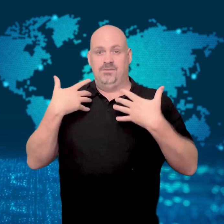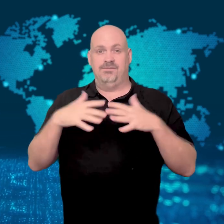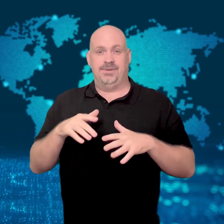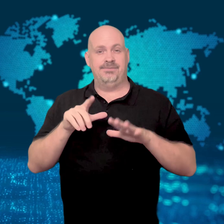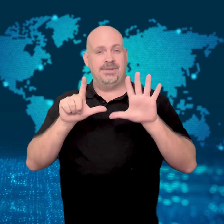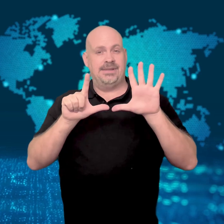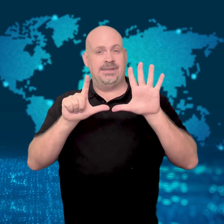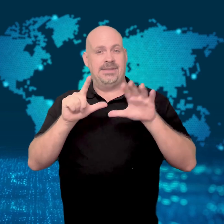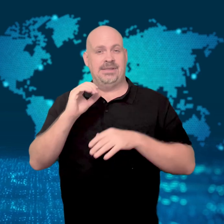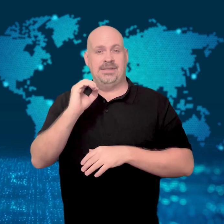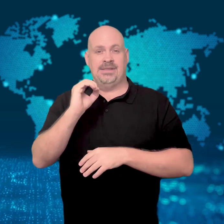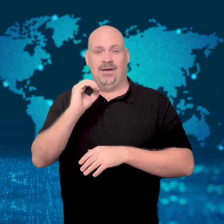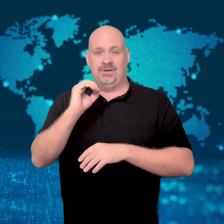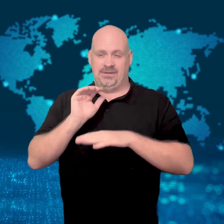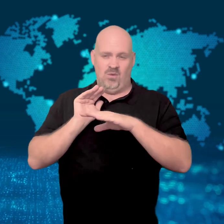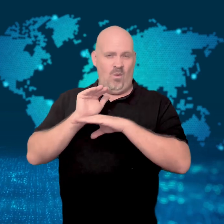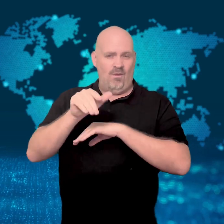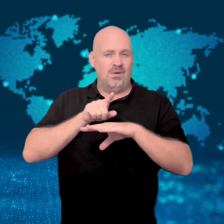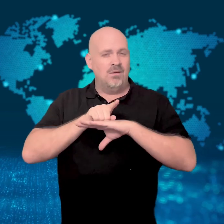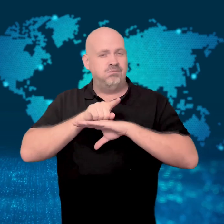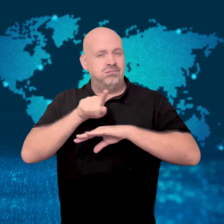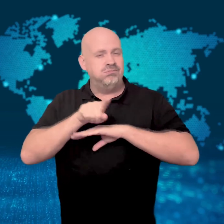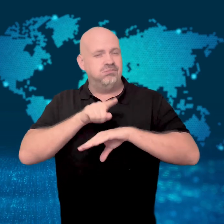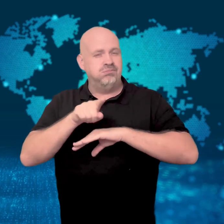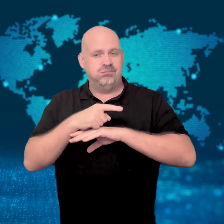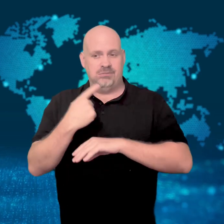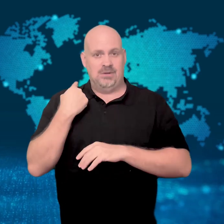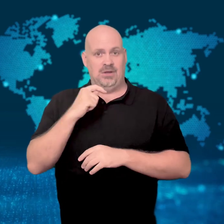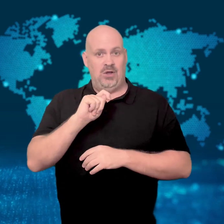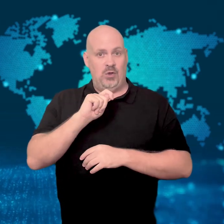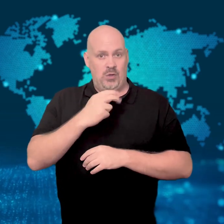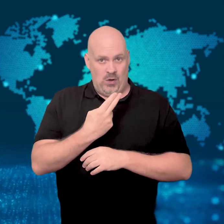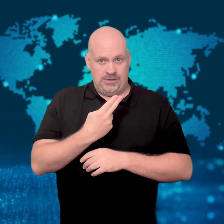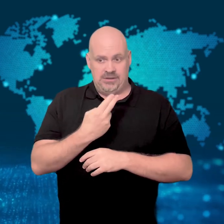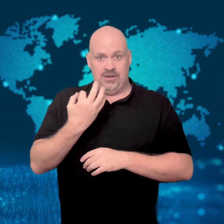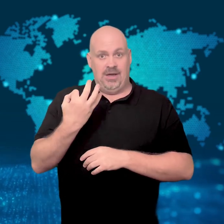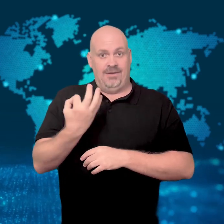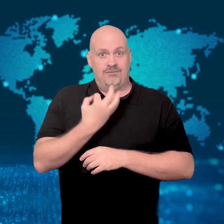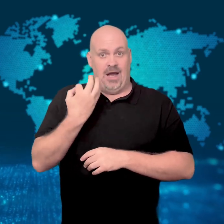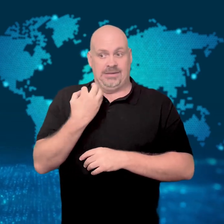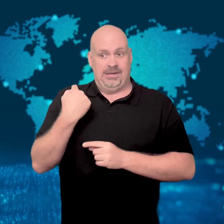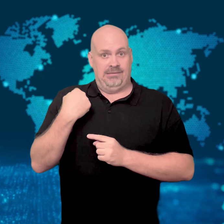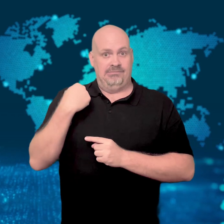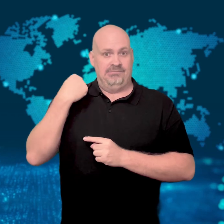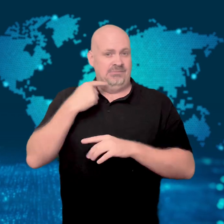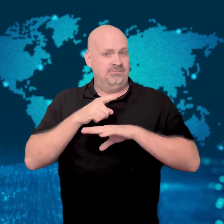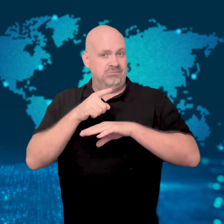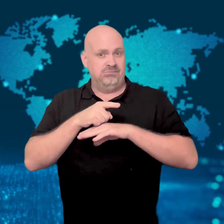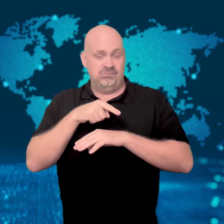Russia fired more than 70 missiles at Ukraine on Thursday and Friday